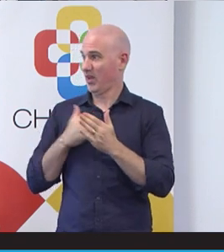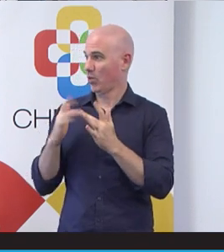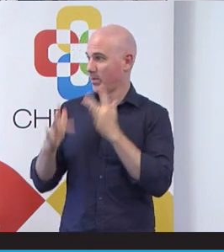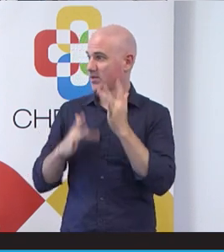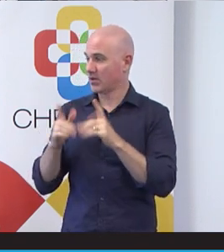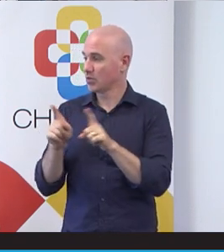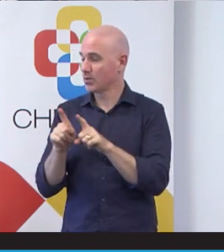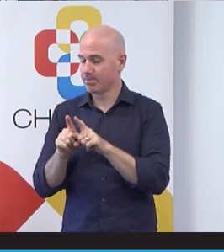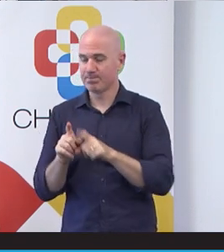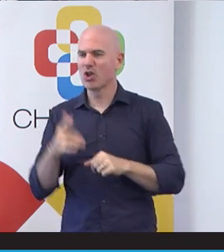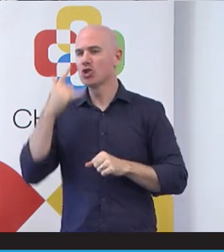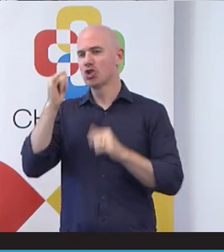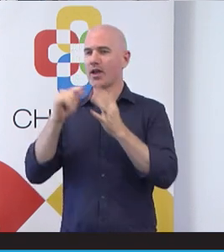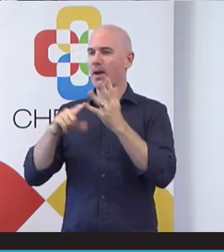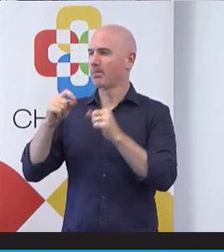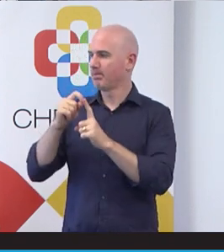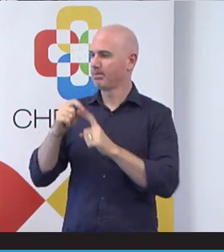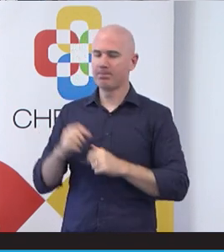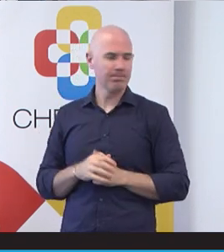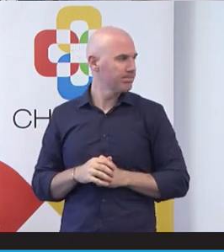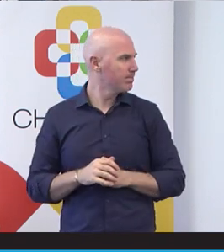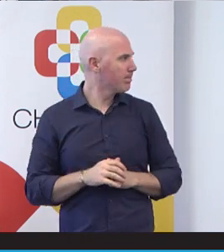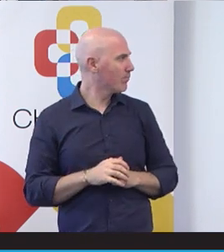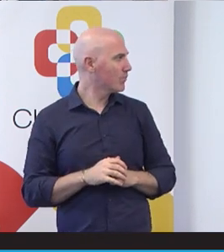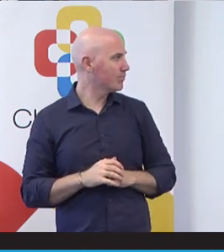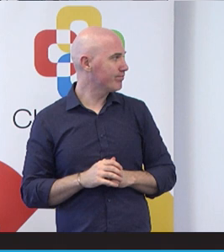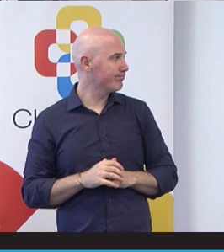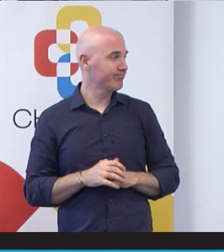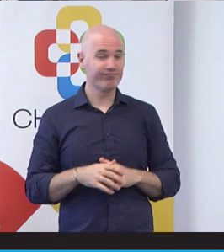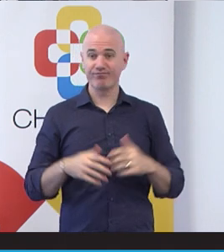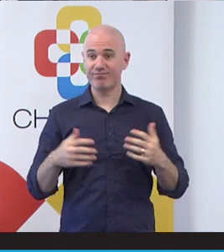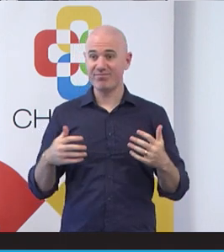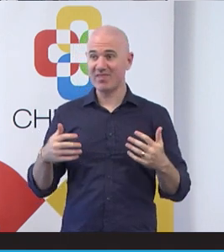The CheckUP website that is. And it's also suitable for anyone really who works in the health